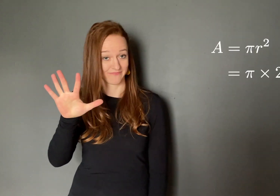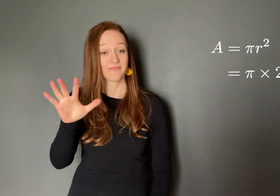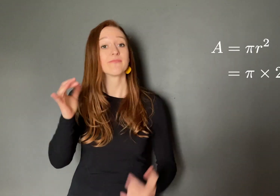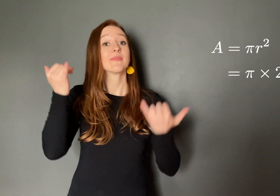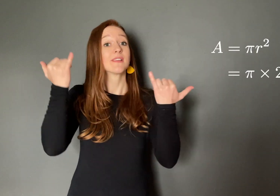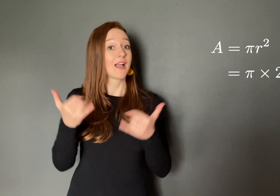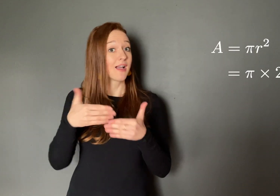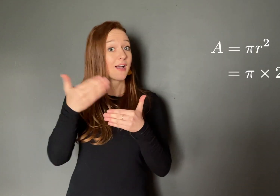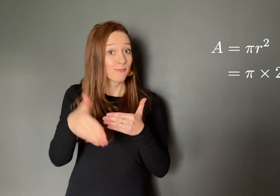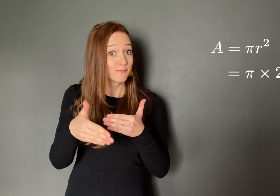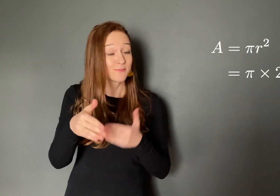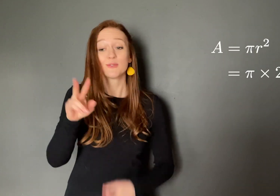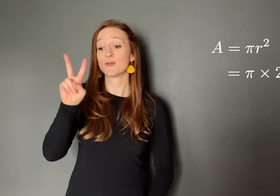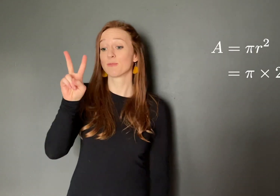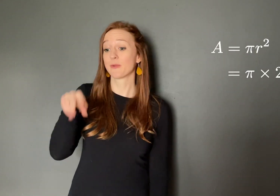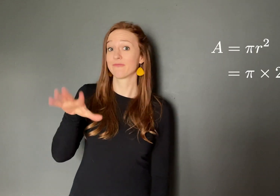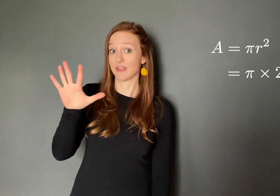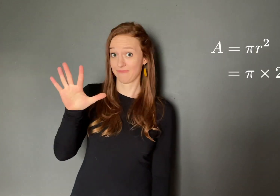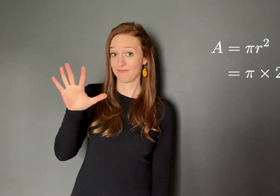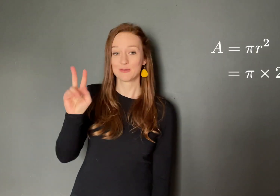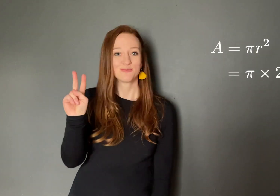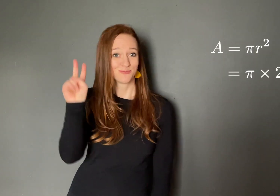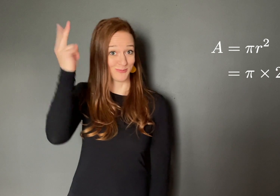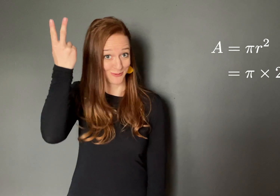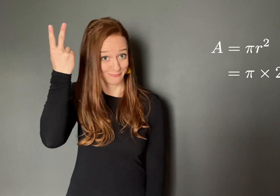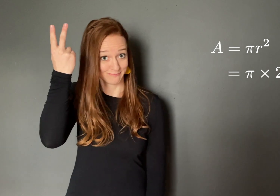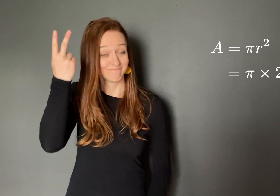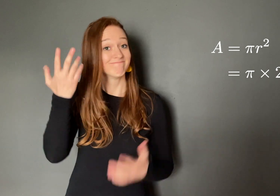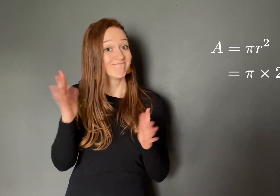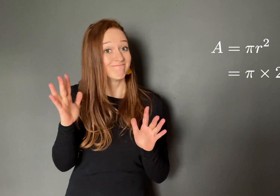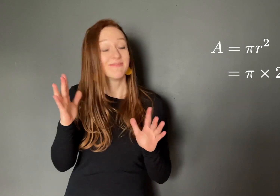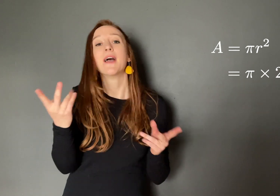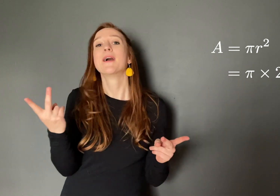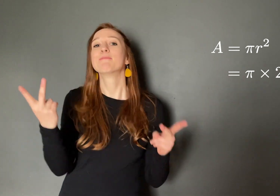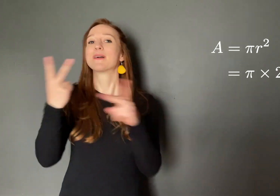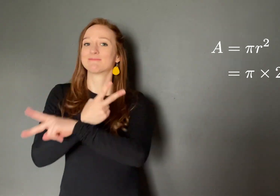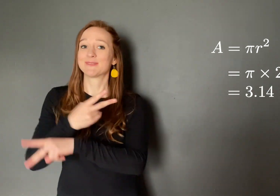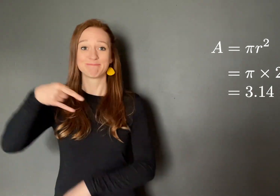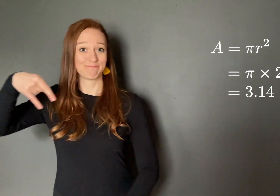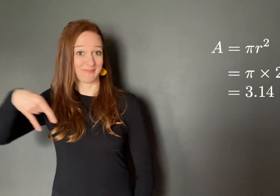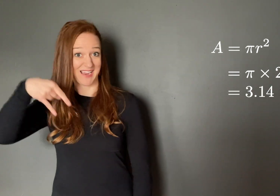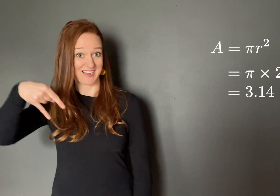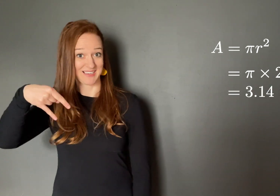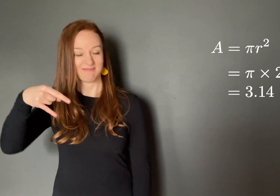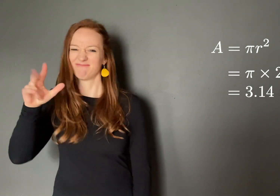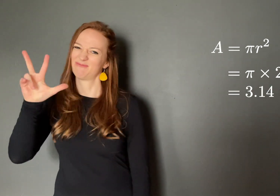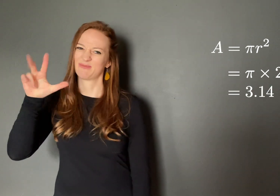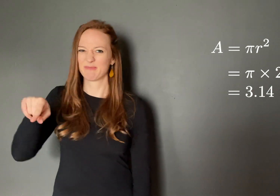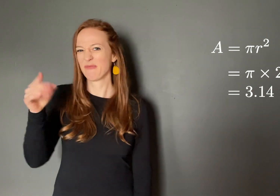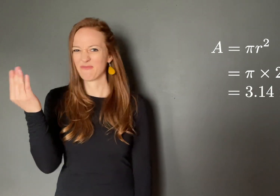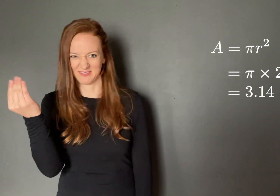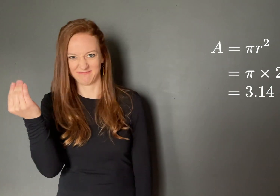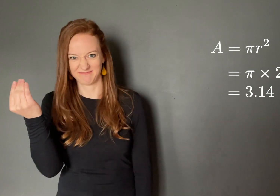Then, square 2.5 and multiply it by 3.14, or π.